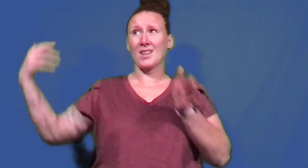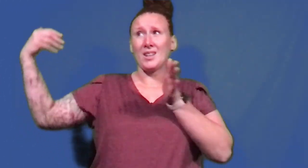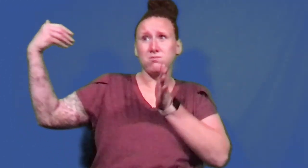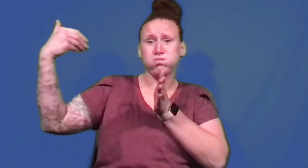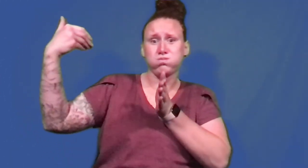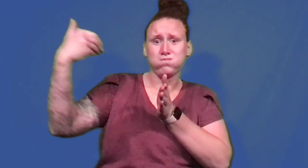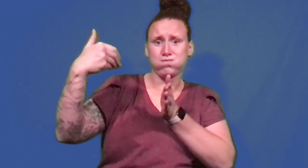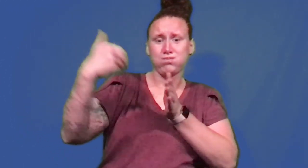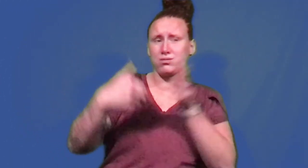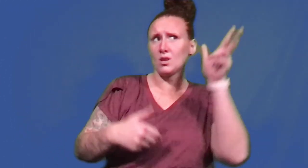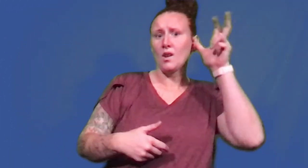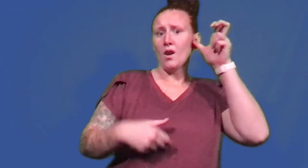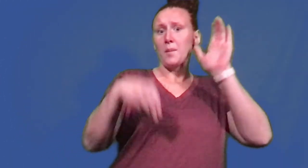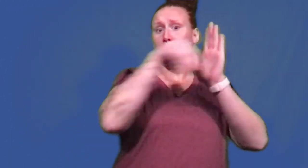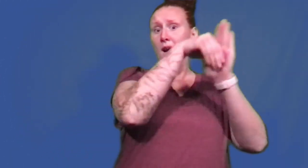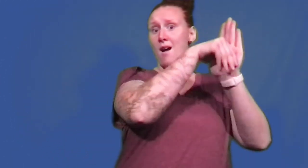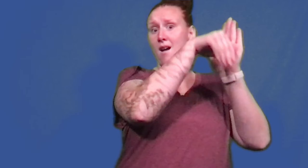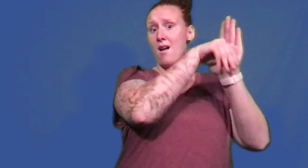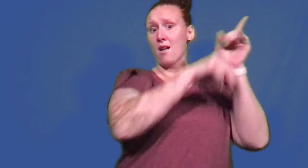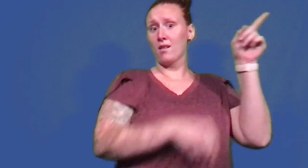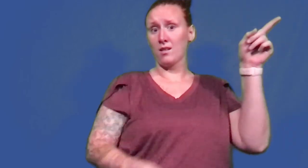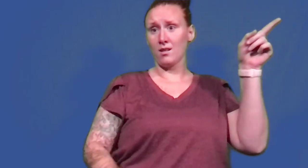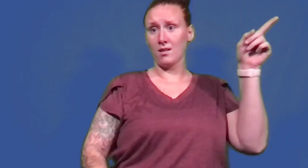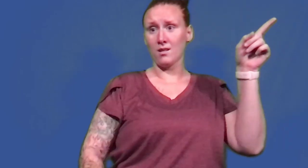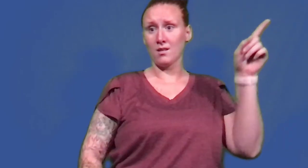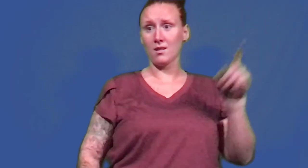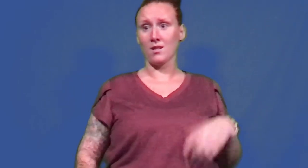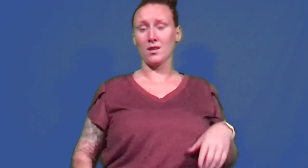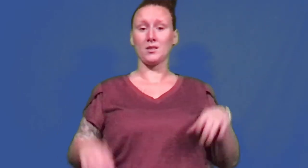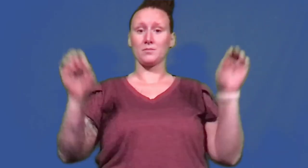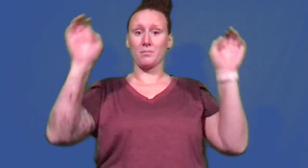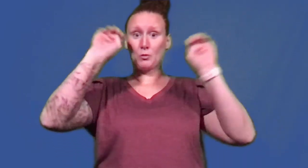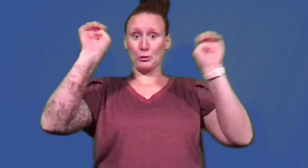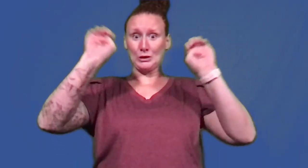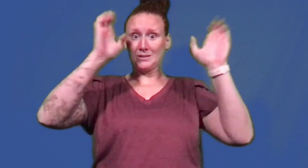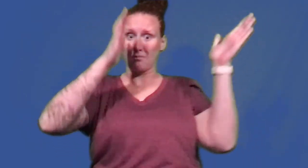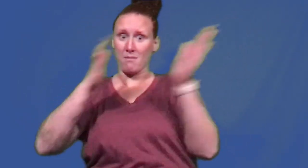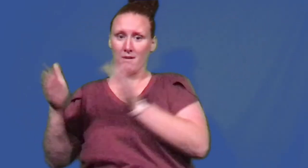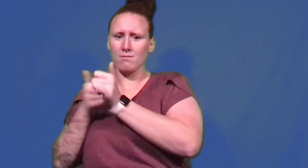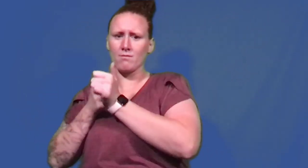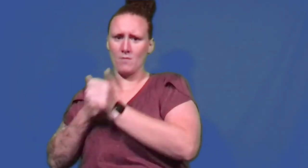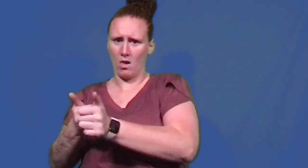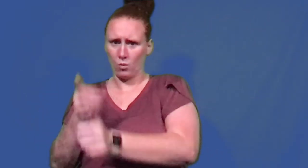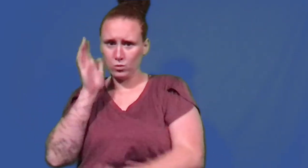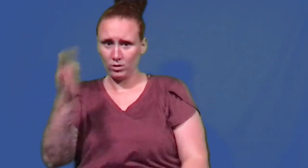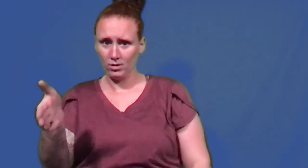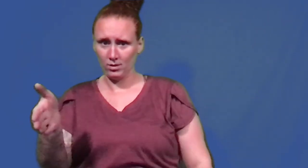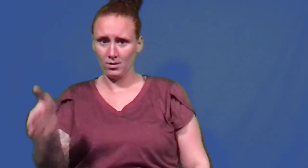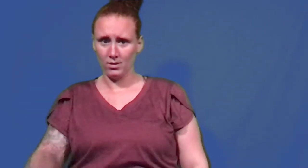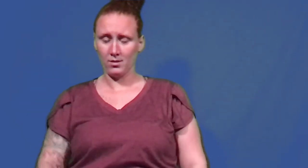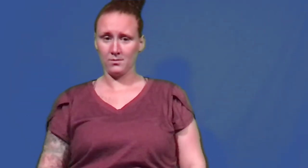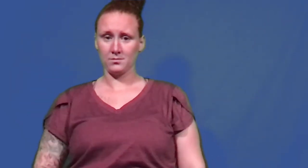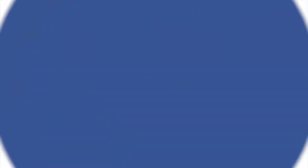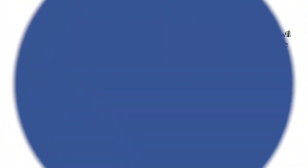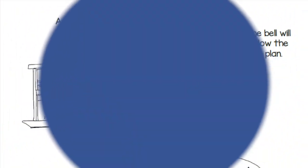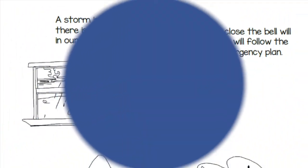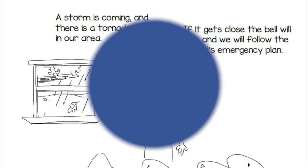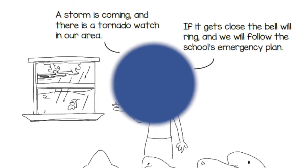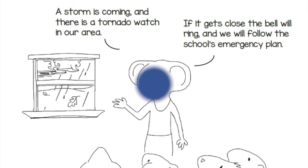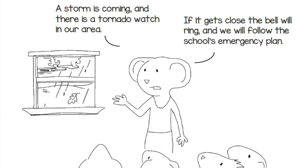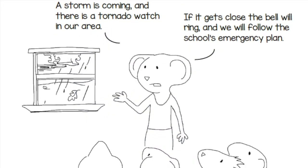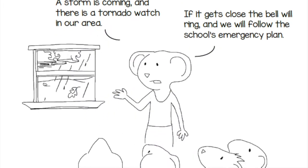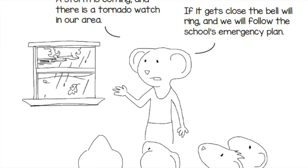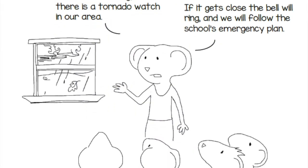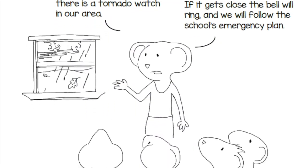iI it gets close the bell will ring, and we will follow the school's emergency plan.